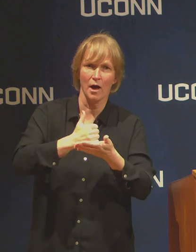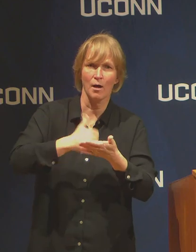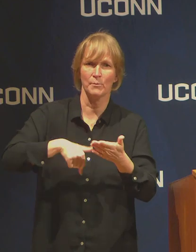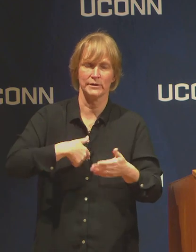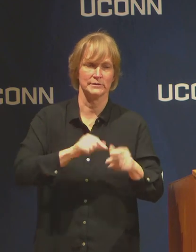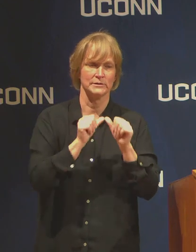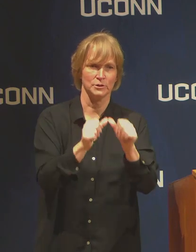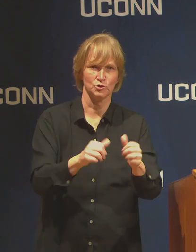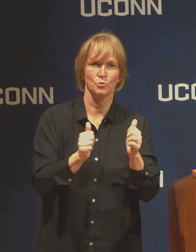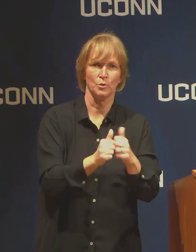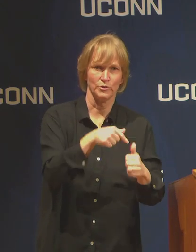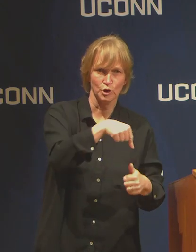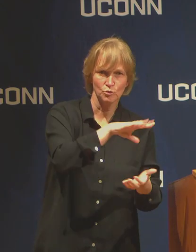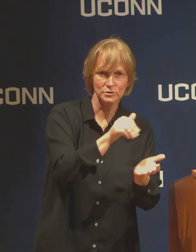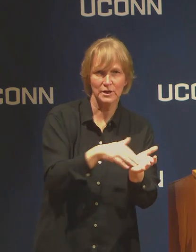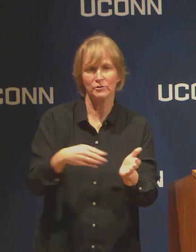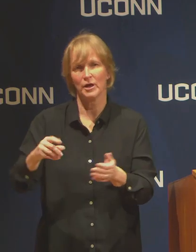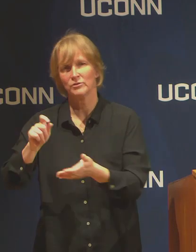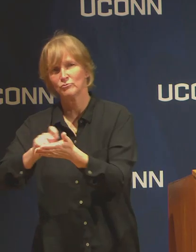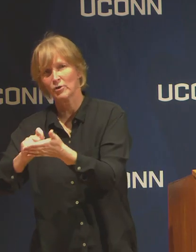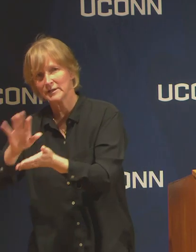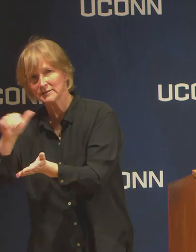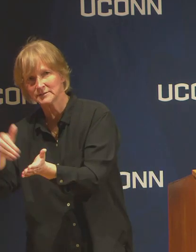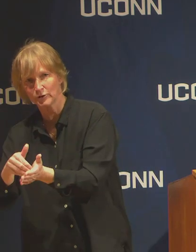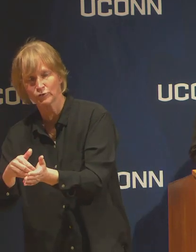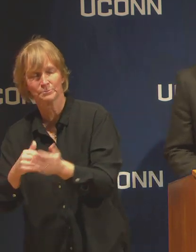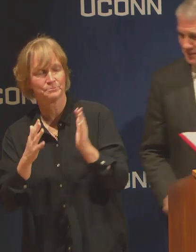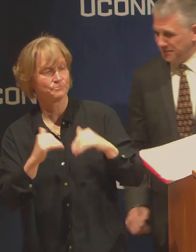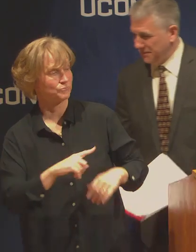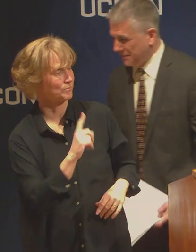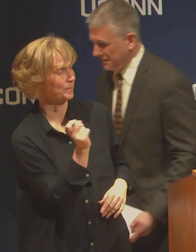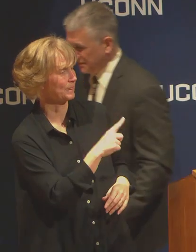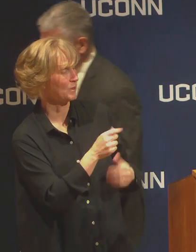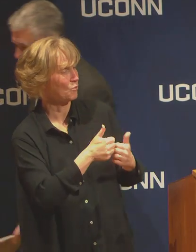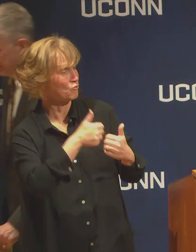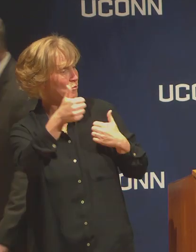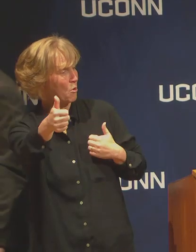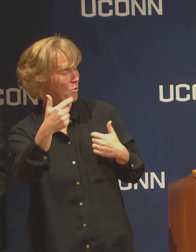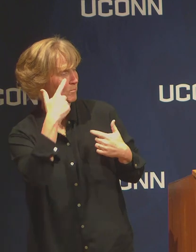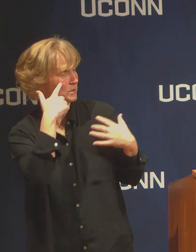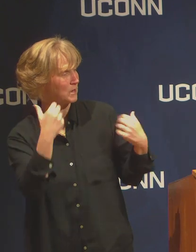Will remote mental health services be available for students?